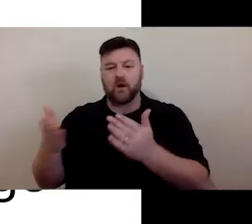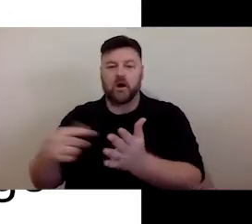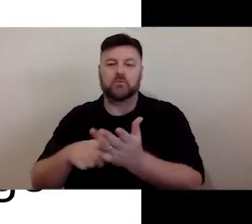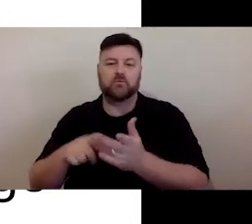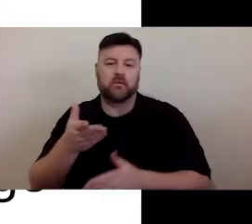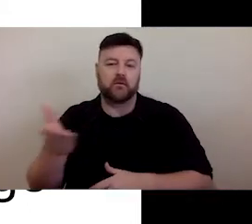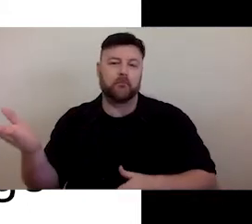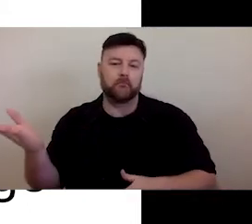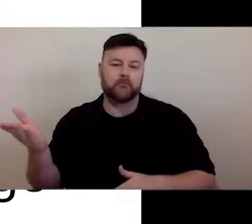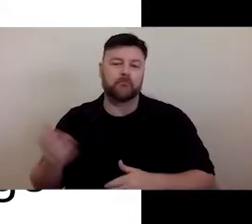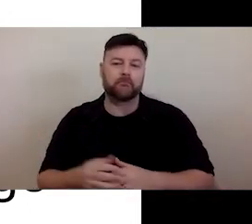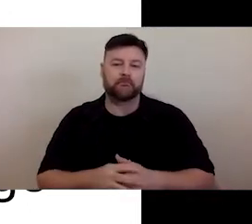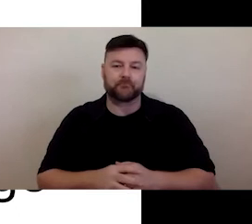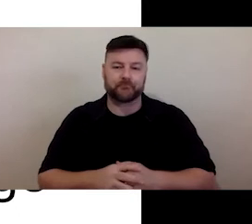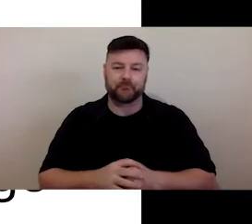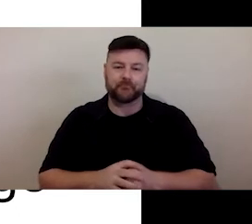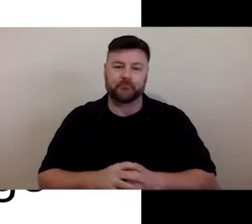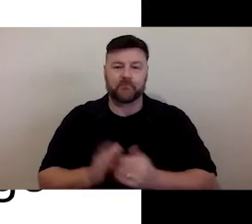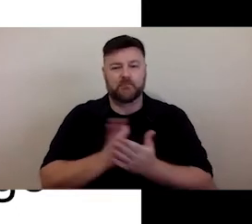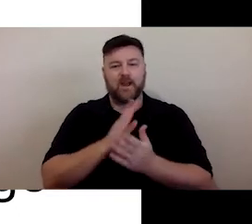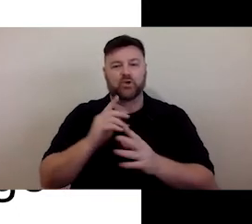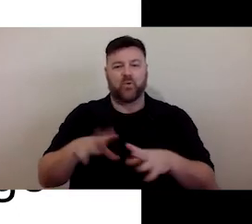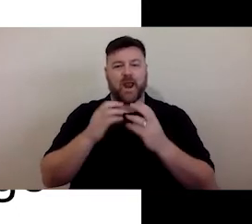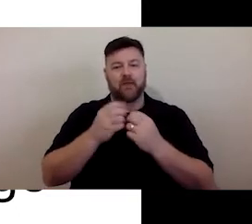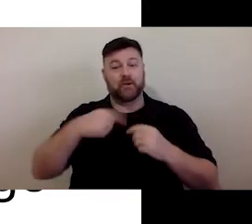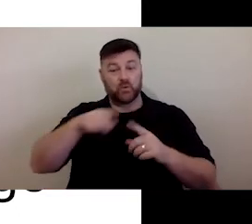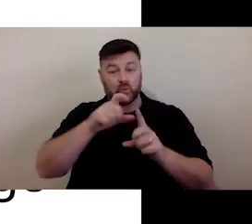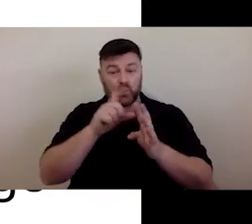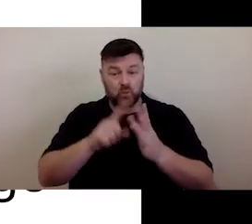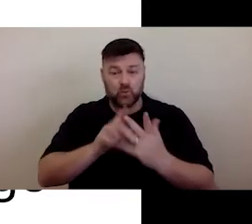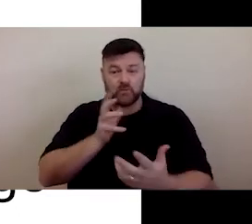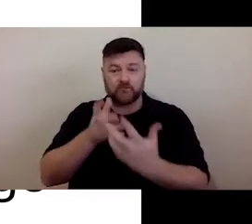best suits a group of people.